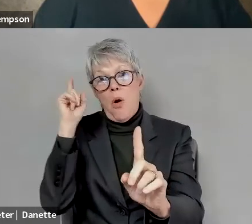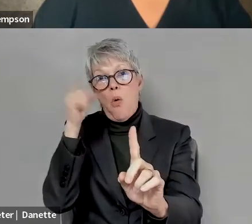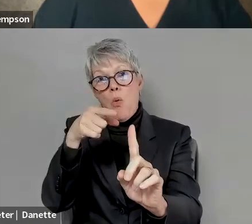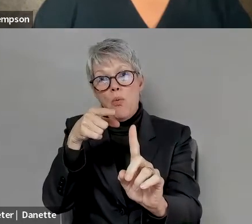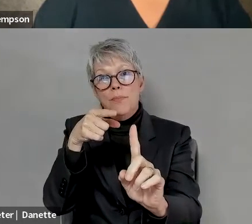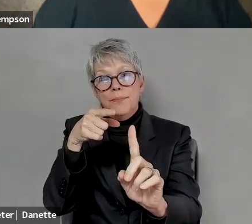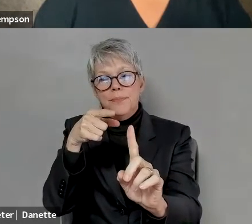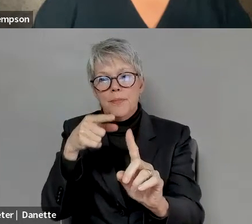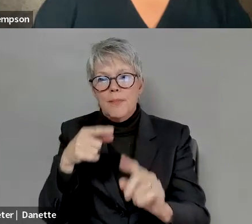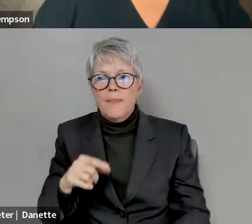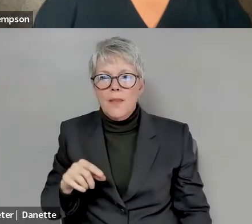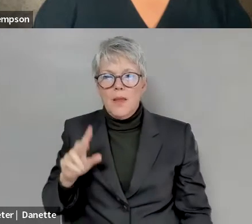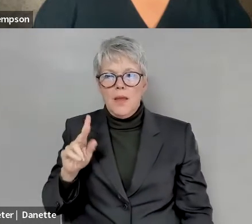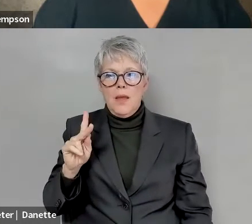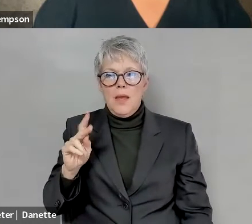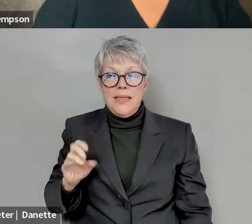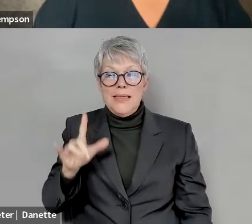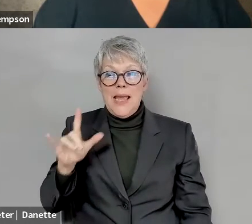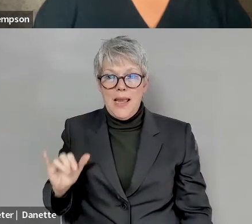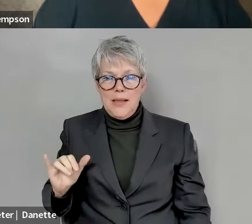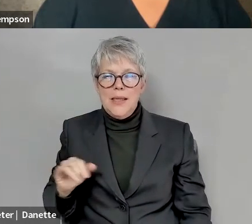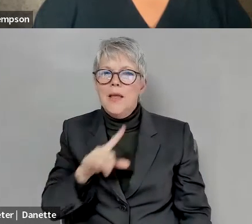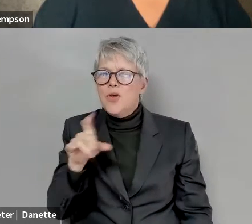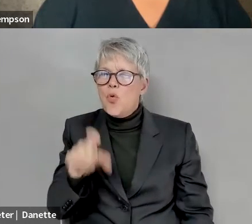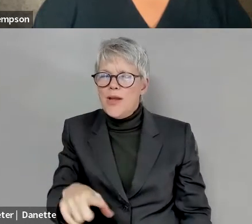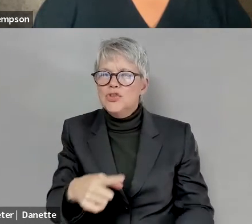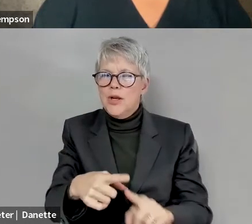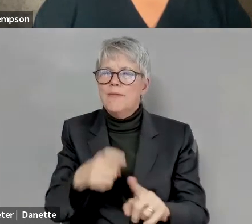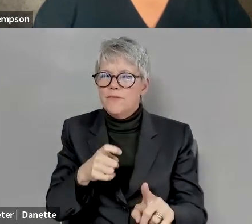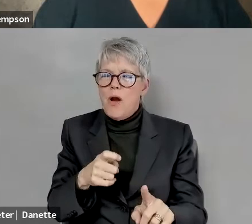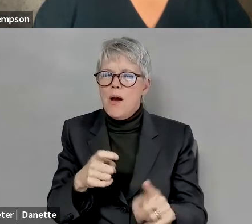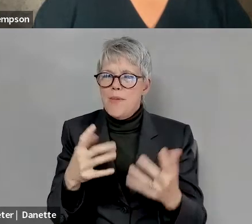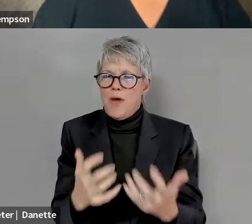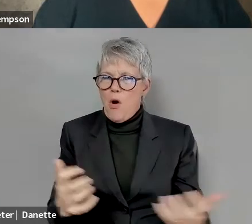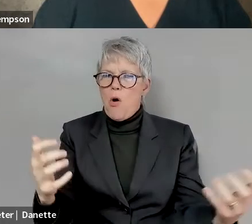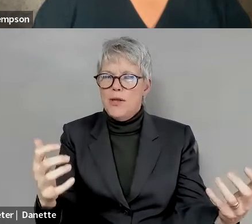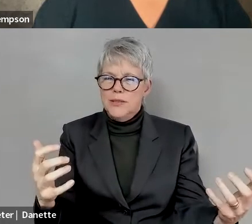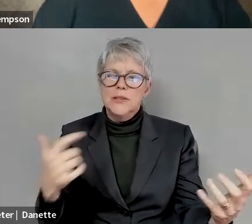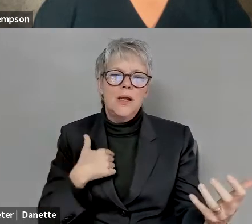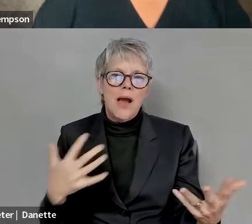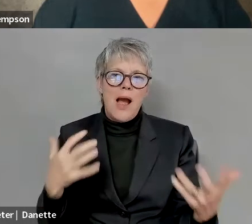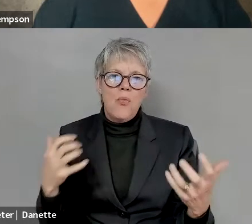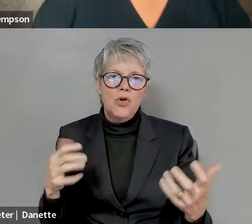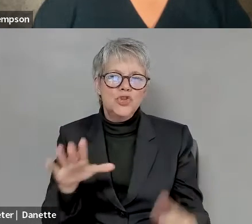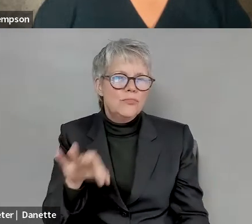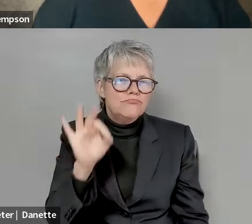Kelly Crosbie: from the and that question came in from the audience. I think it's really interesting. I'm going to pick up on it. Kelly Crosbie: You mentioned the part same word.